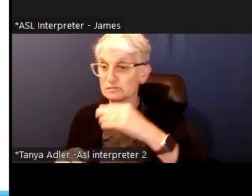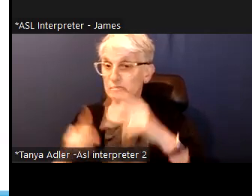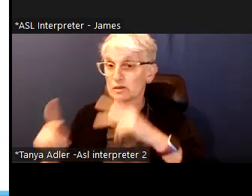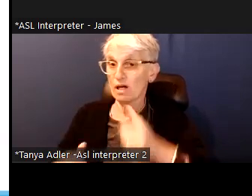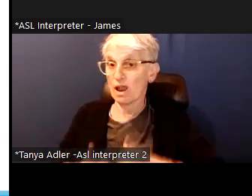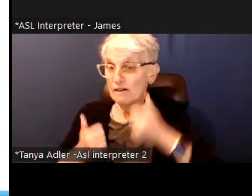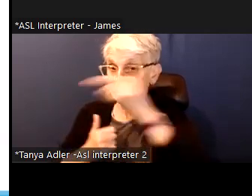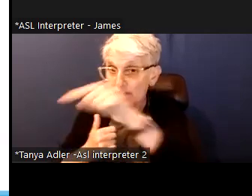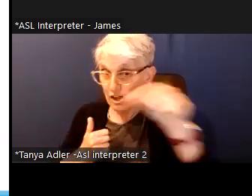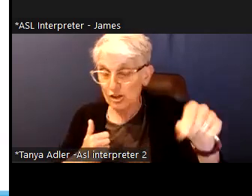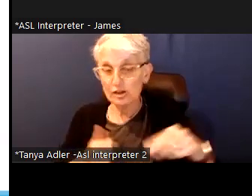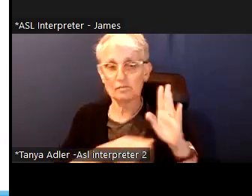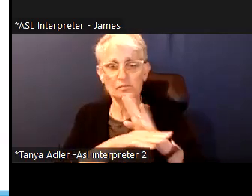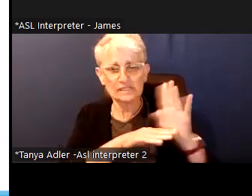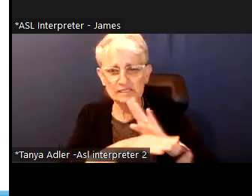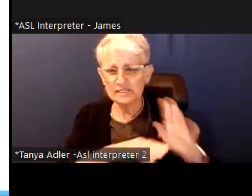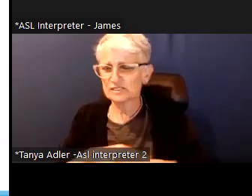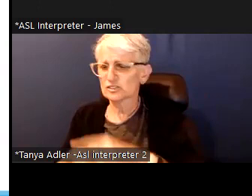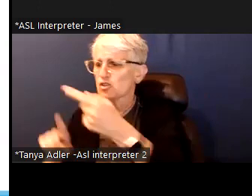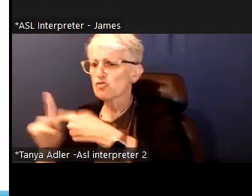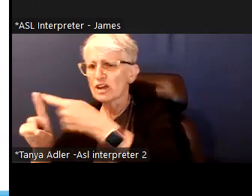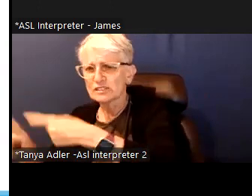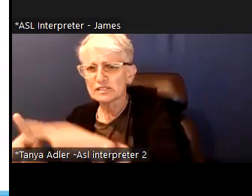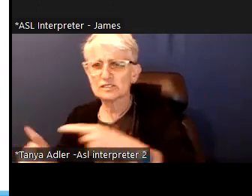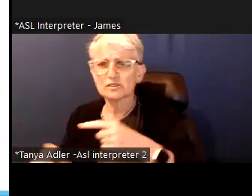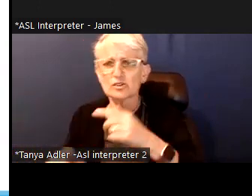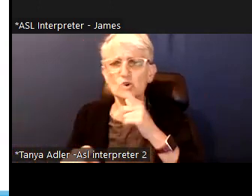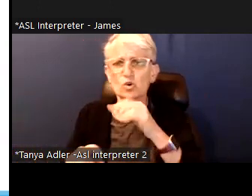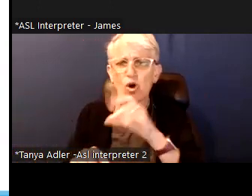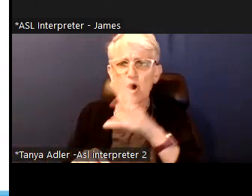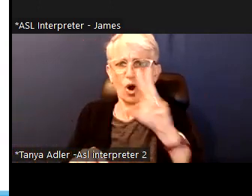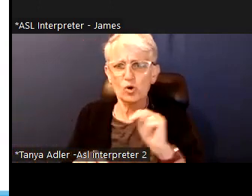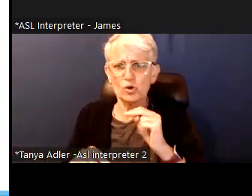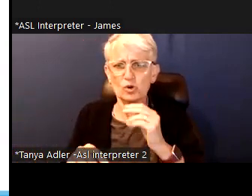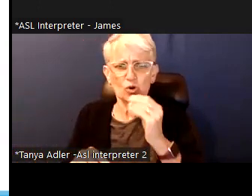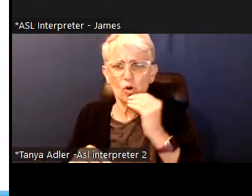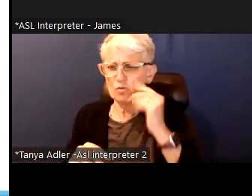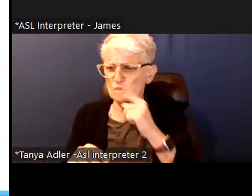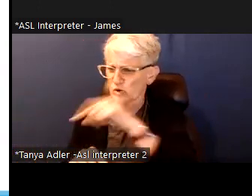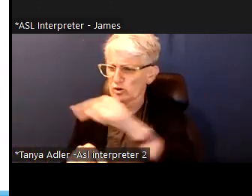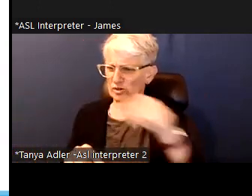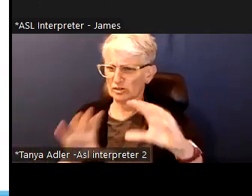And coming out of the pandemic the city now faces a 1 and a half billion dollar deficit.